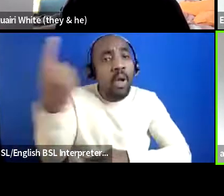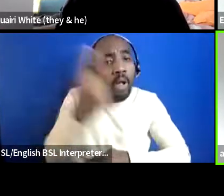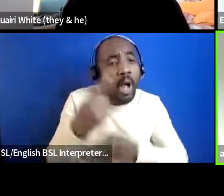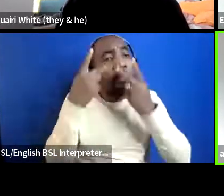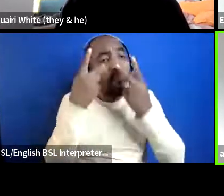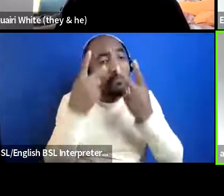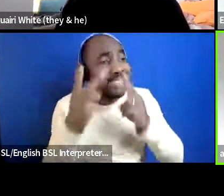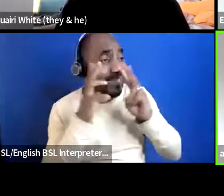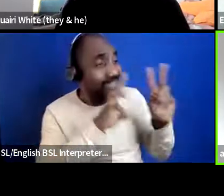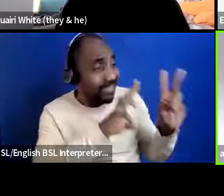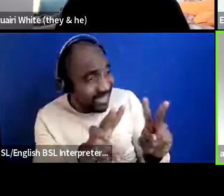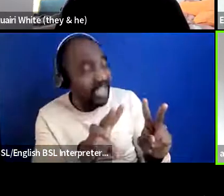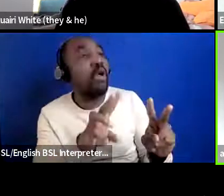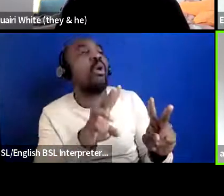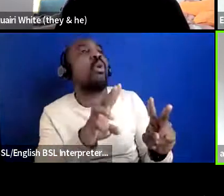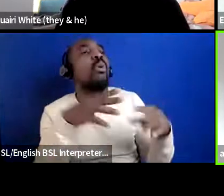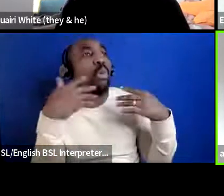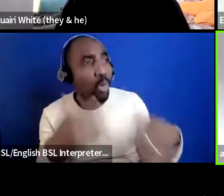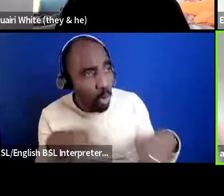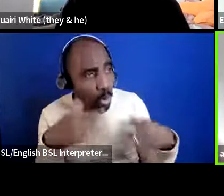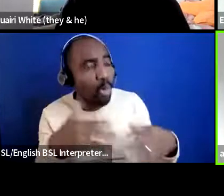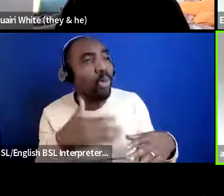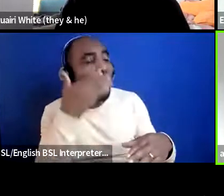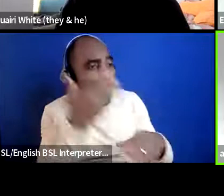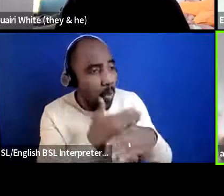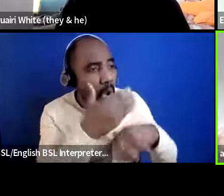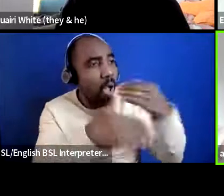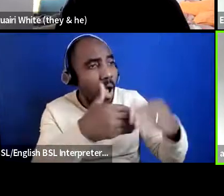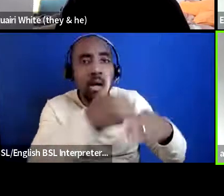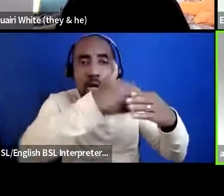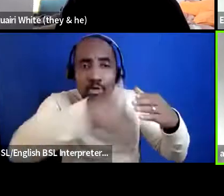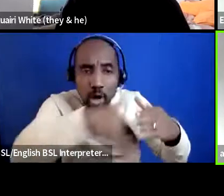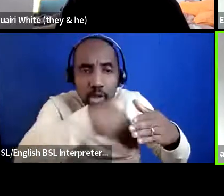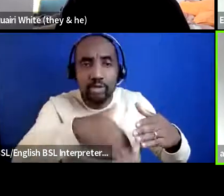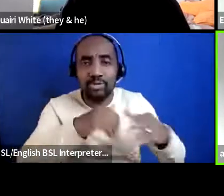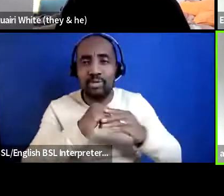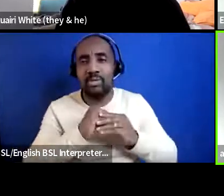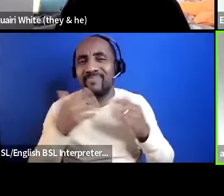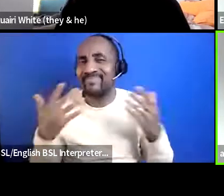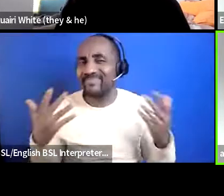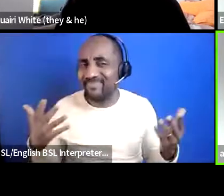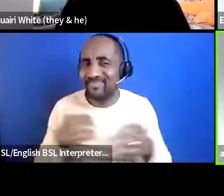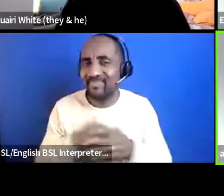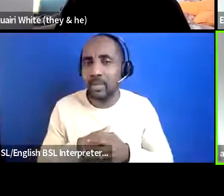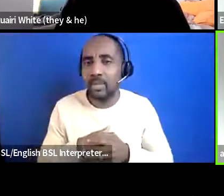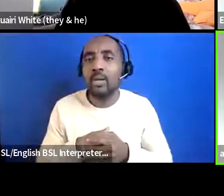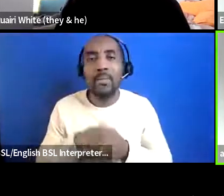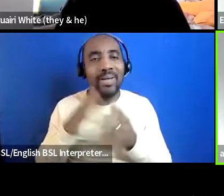for yourself and i think operationally obviously i work for a funder so i know there's just